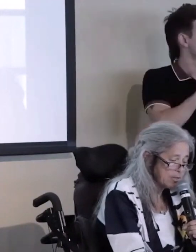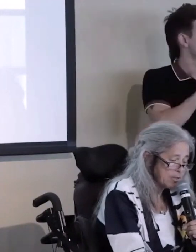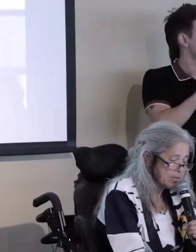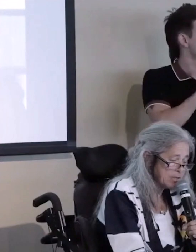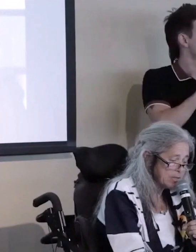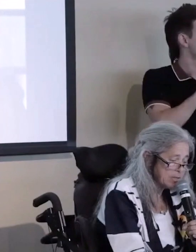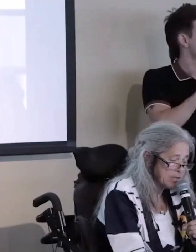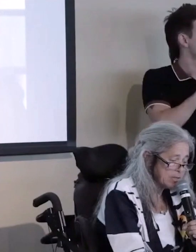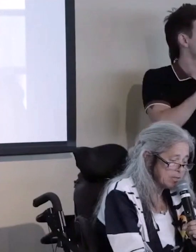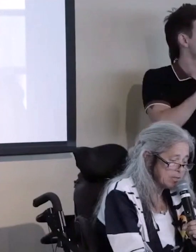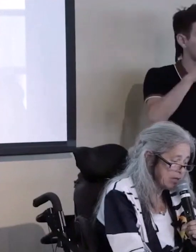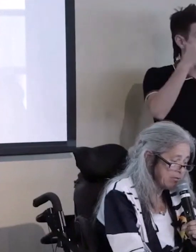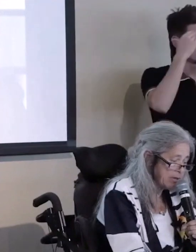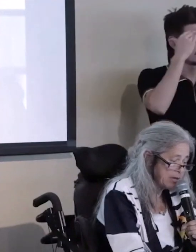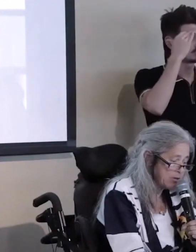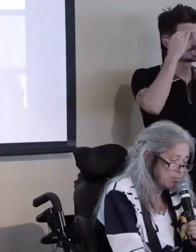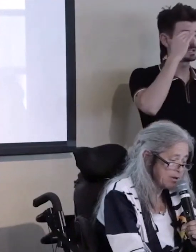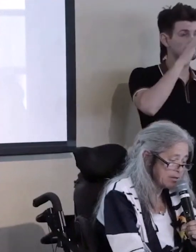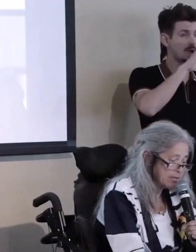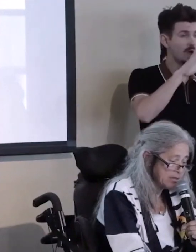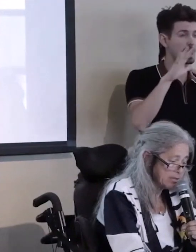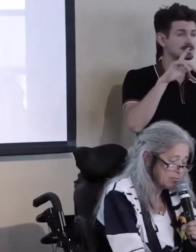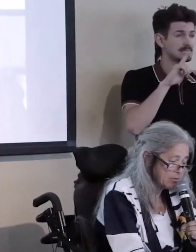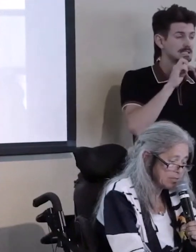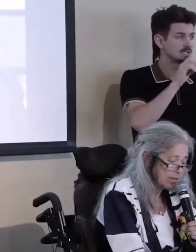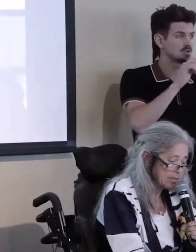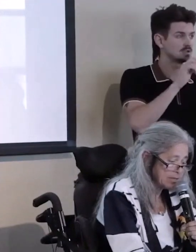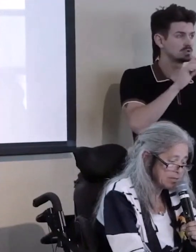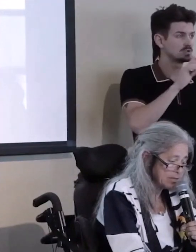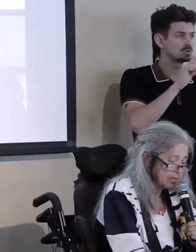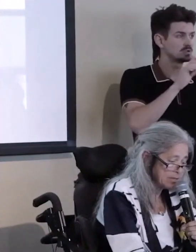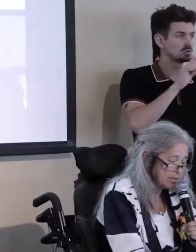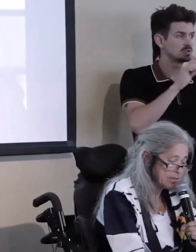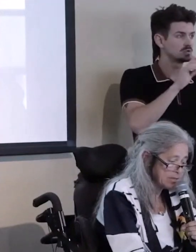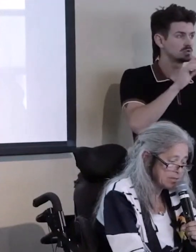as they continue to innovate new practices for disaster preparedness.